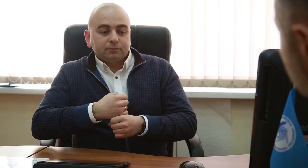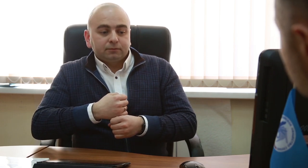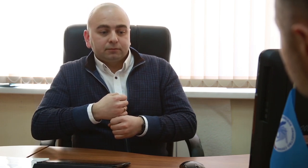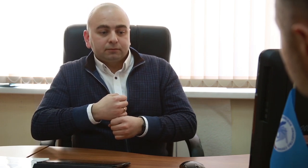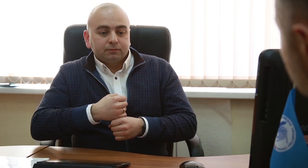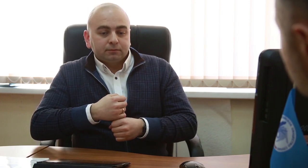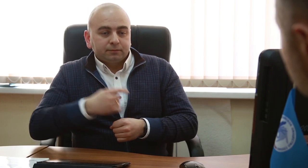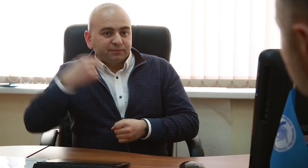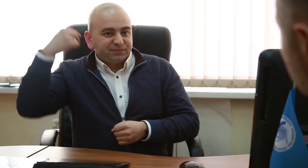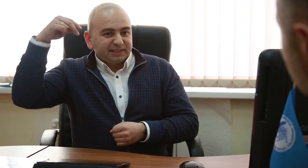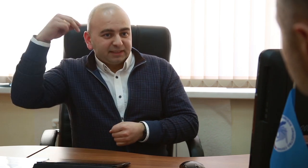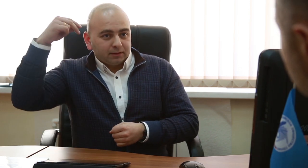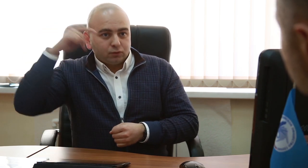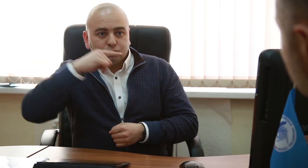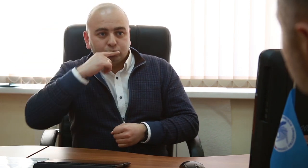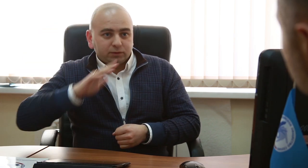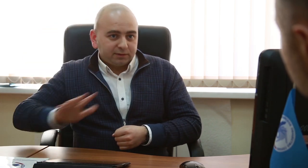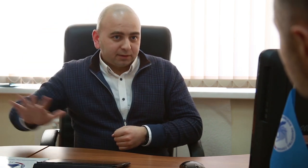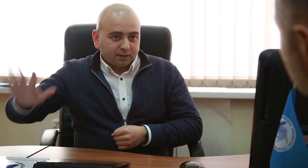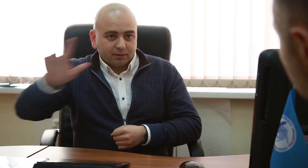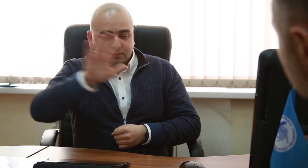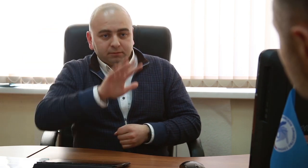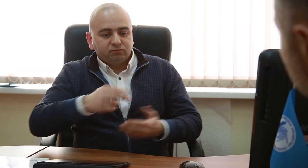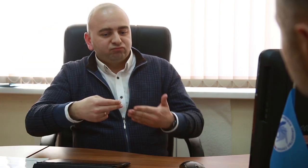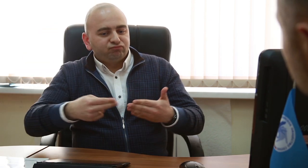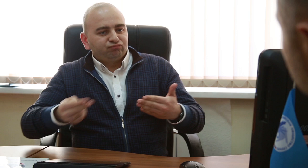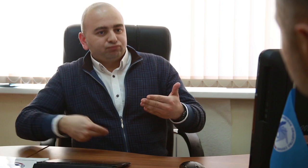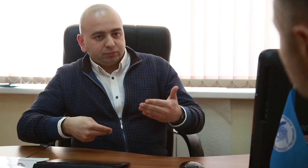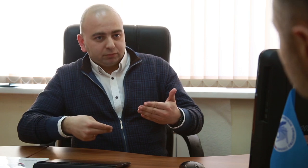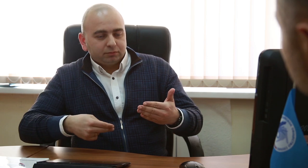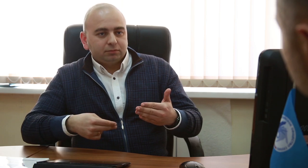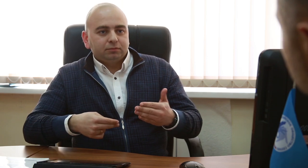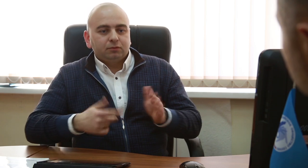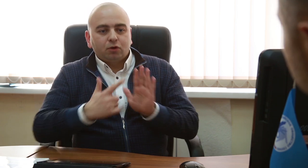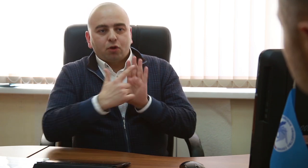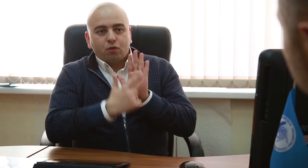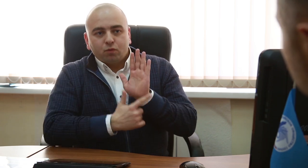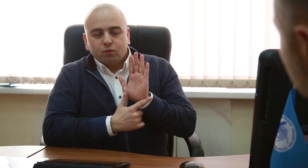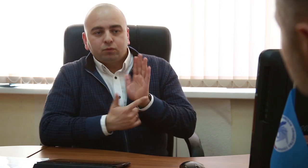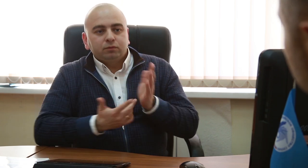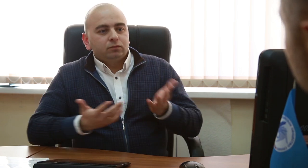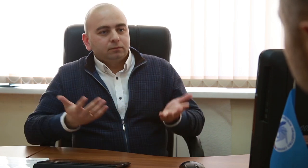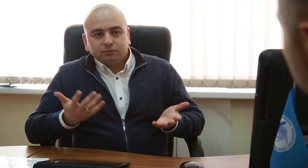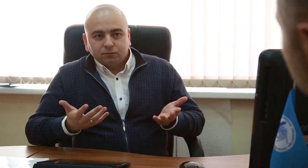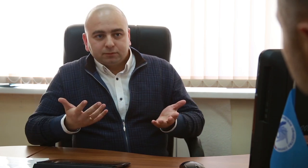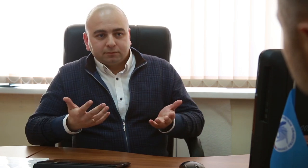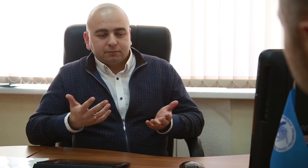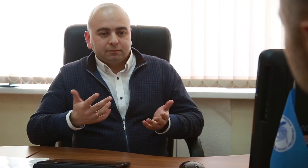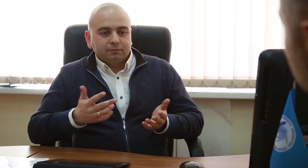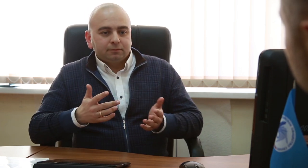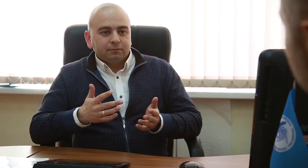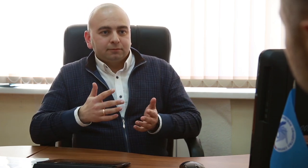Federation, Vladimir Putin, signed the law recognizing RSL. The law states that RSL is to be